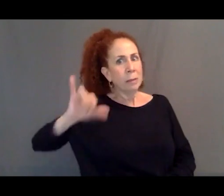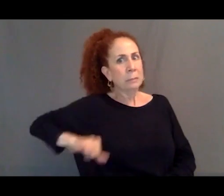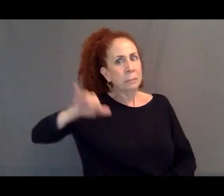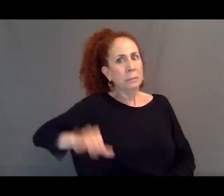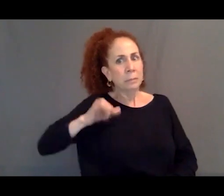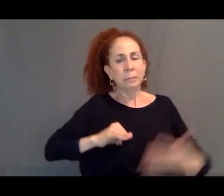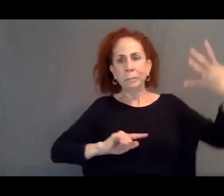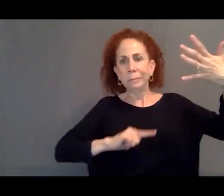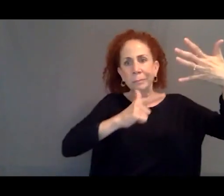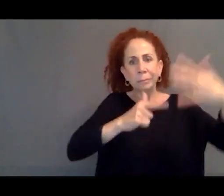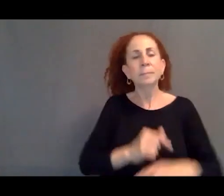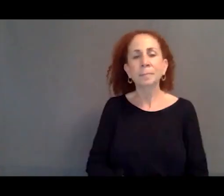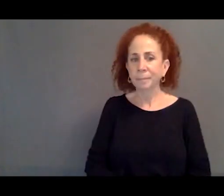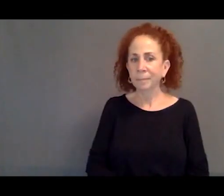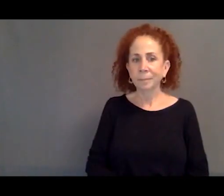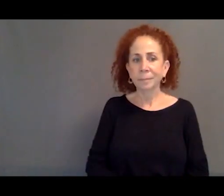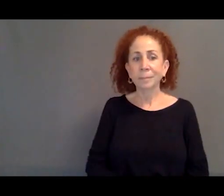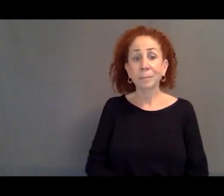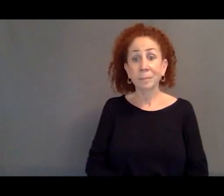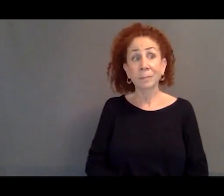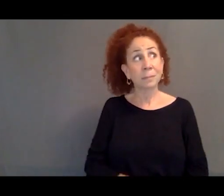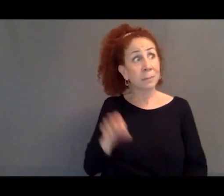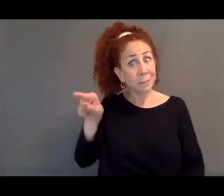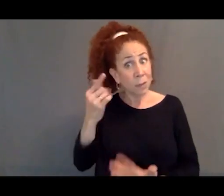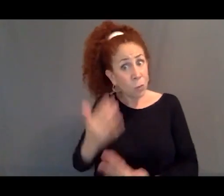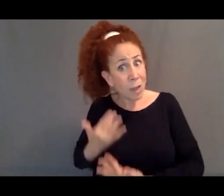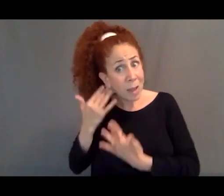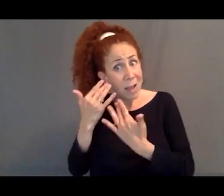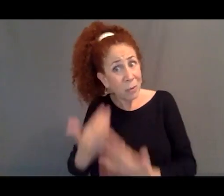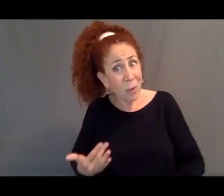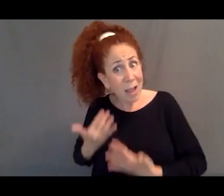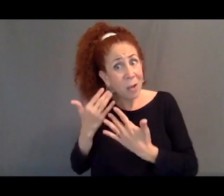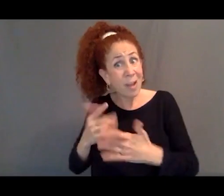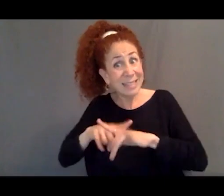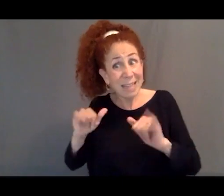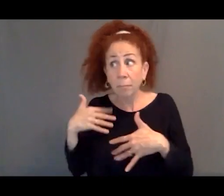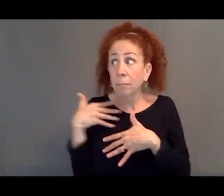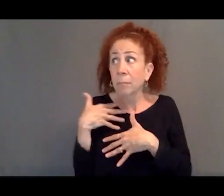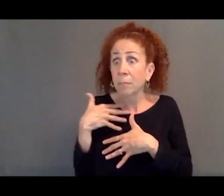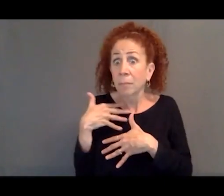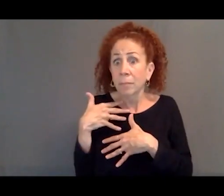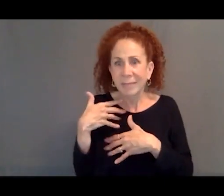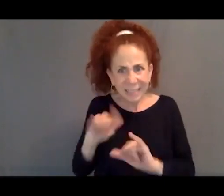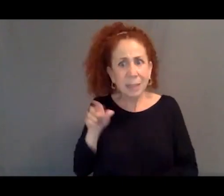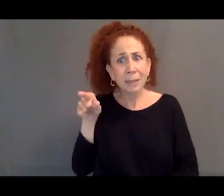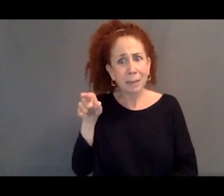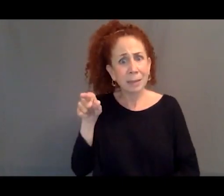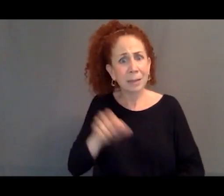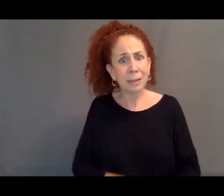So while those cases are being adjudicated, those people, even if their fear persecution